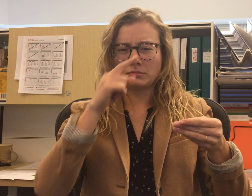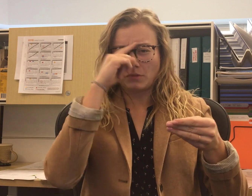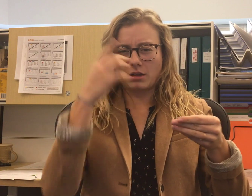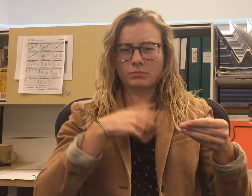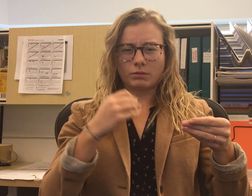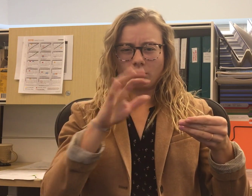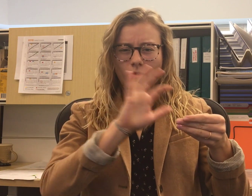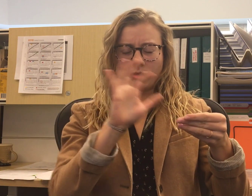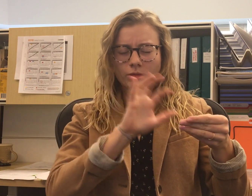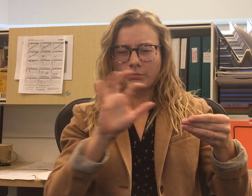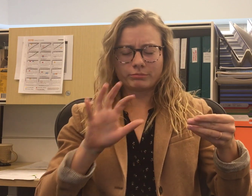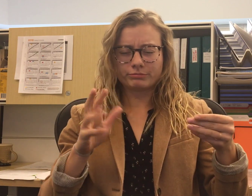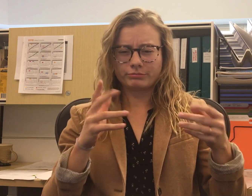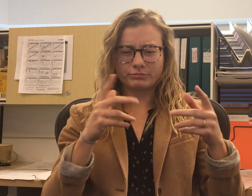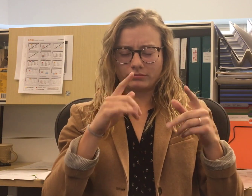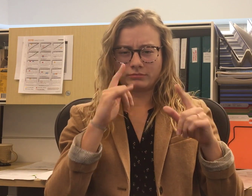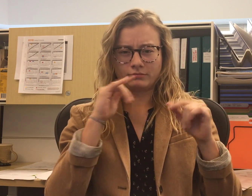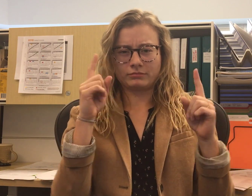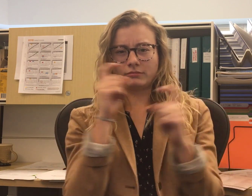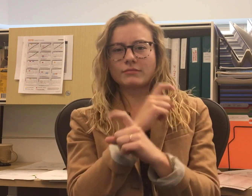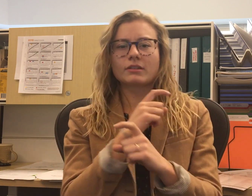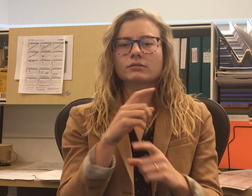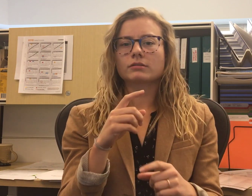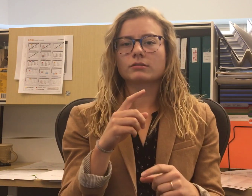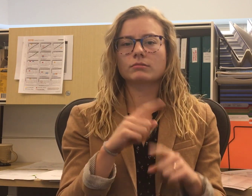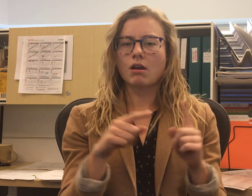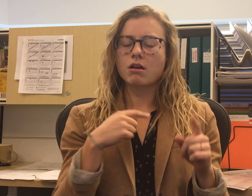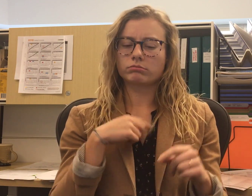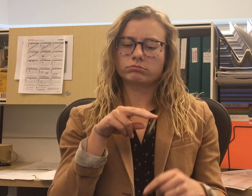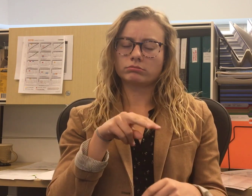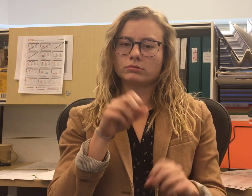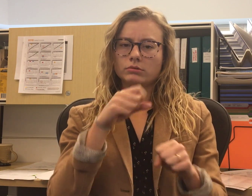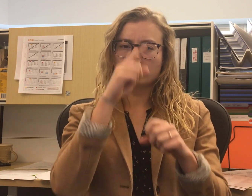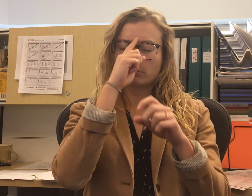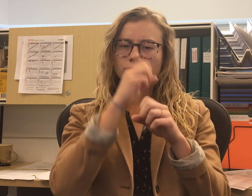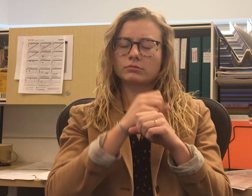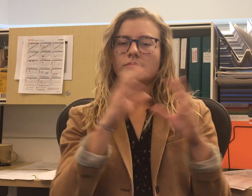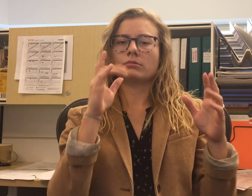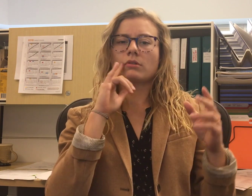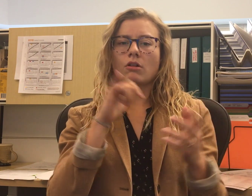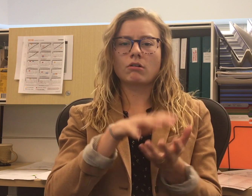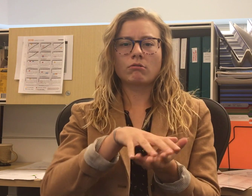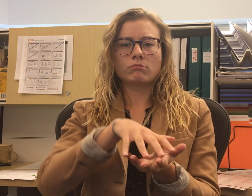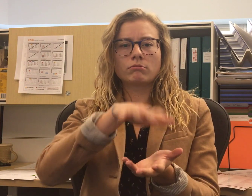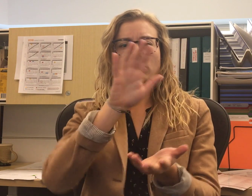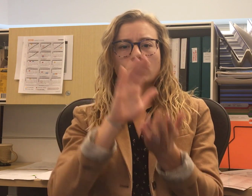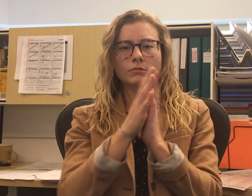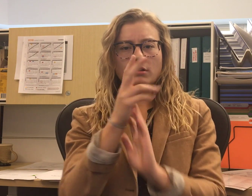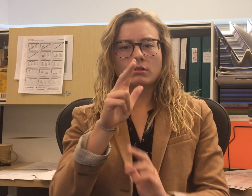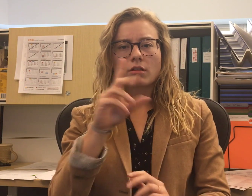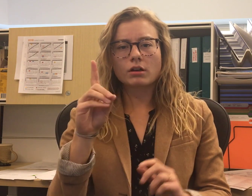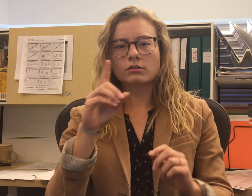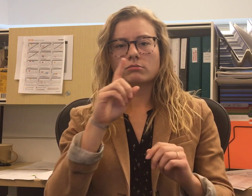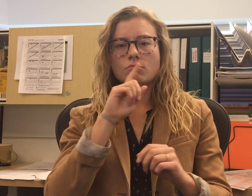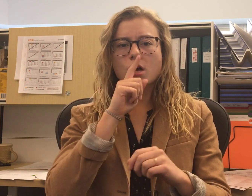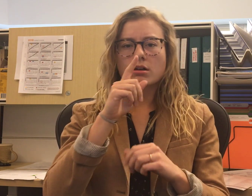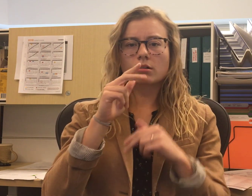most people will look and see only a very complicated document, but I can look and easily visualize it, almost like a 3D model of the facility.